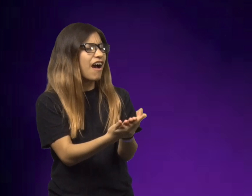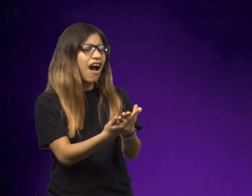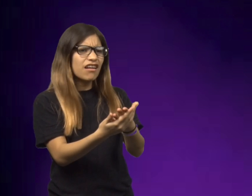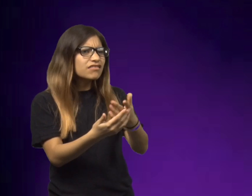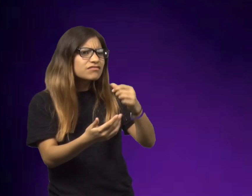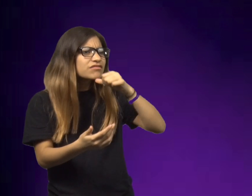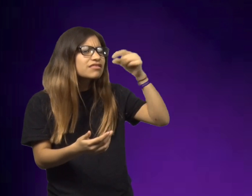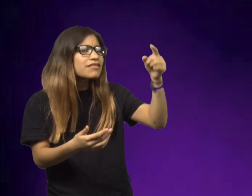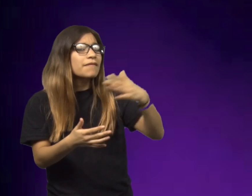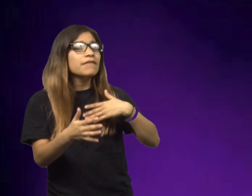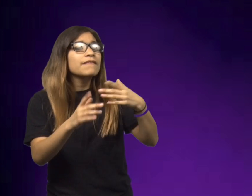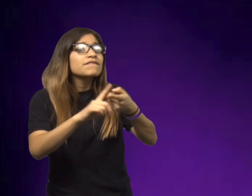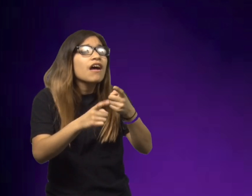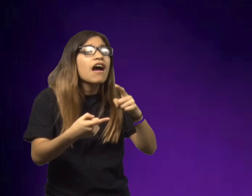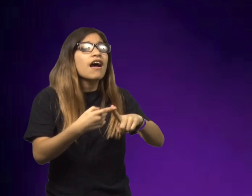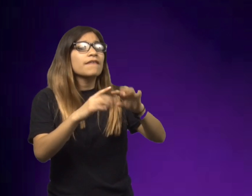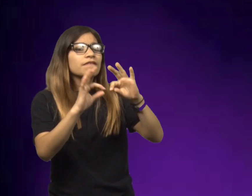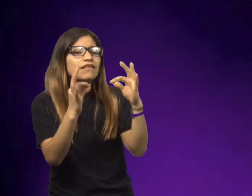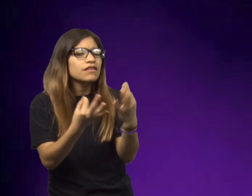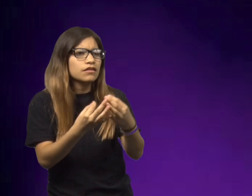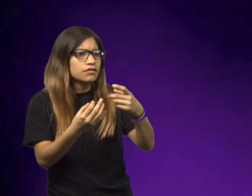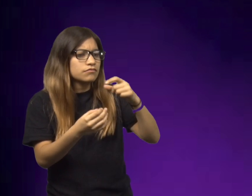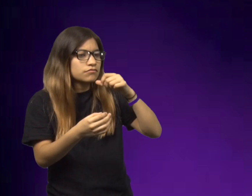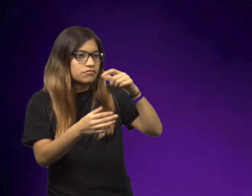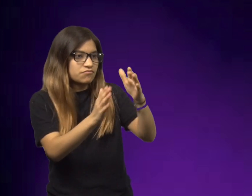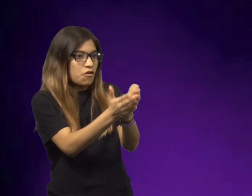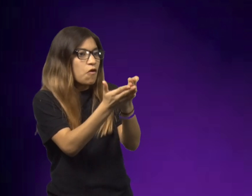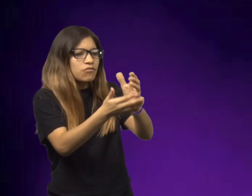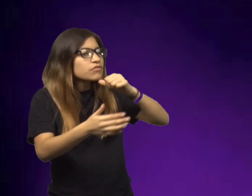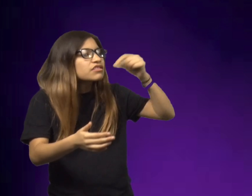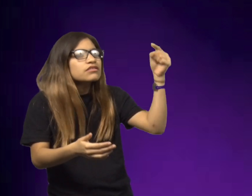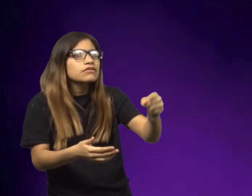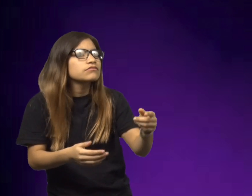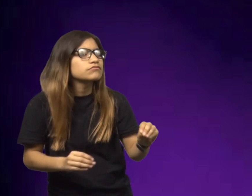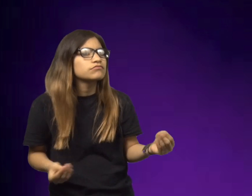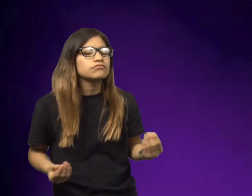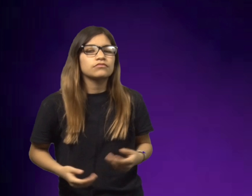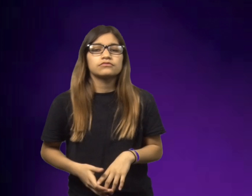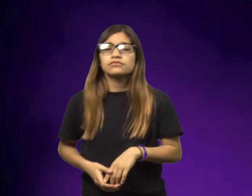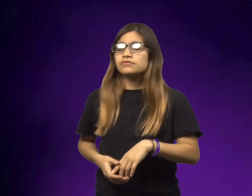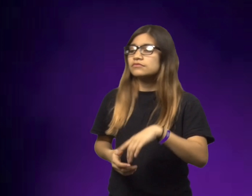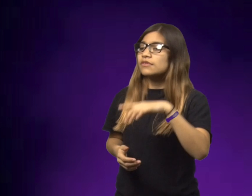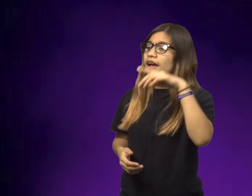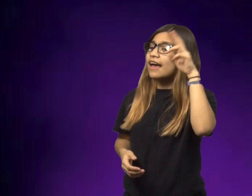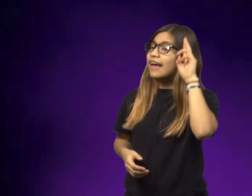when I got there my friend wasn't there nor her family. They're at the boat. I saw nothing.